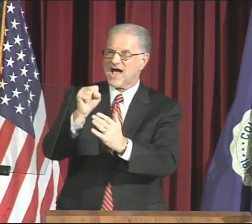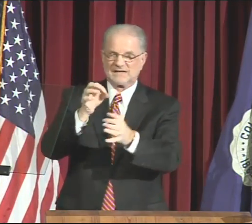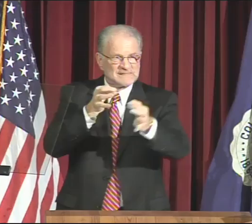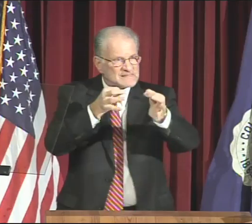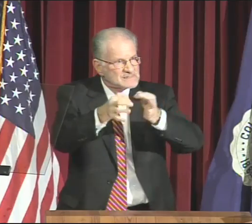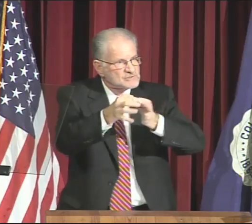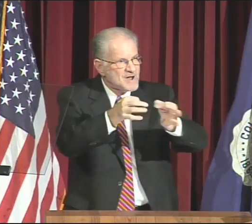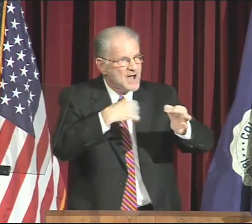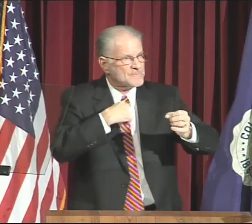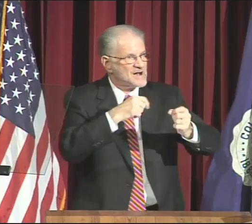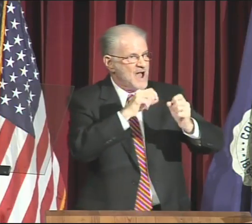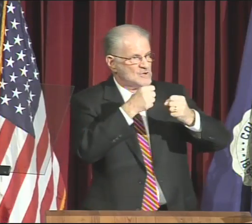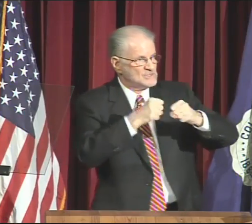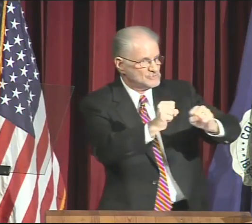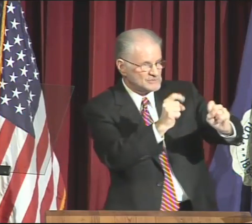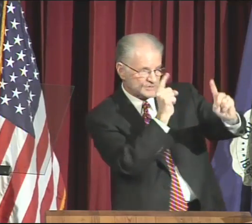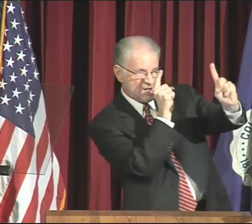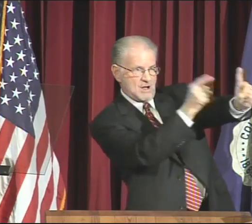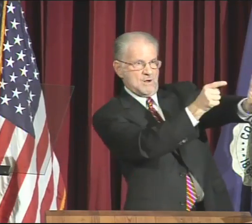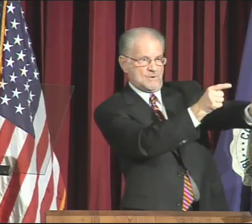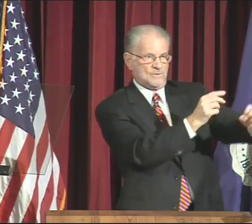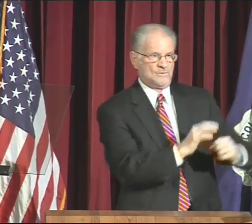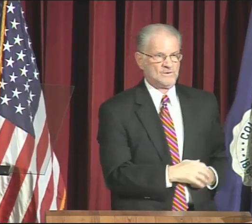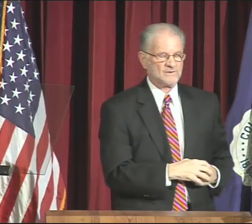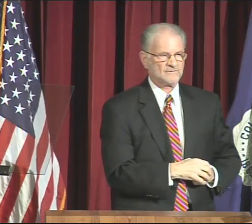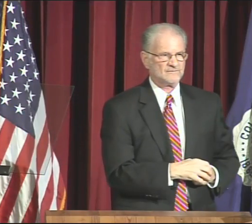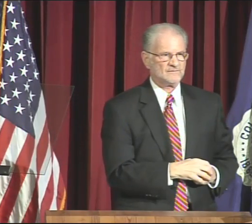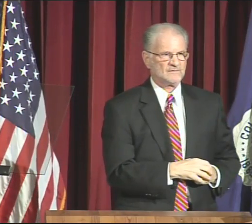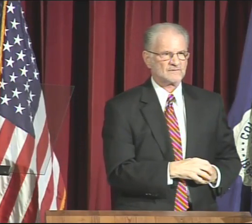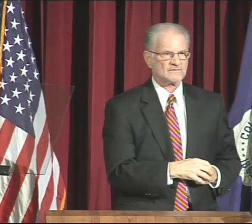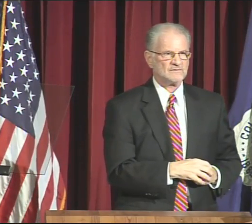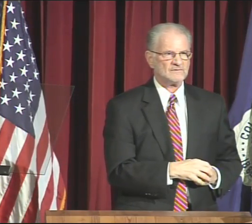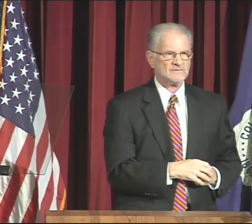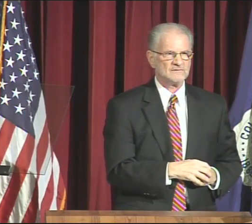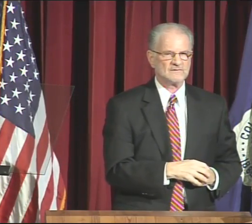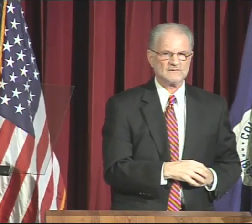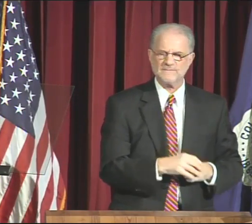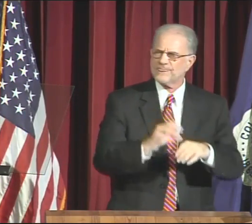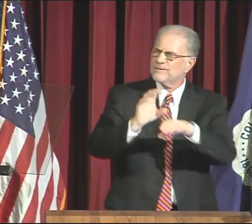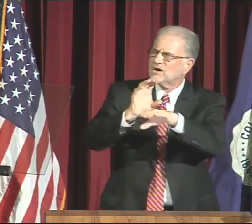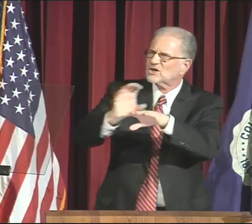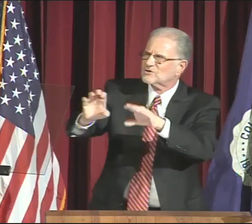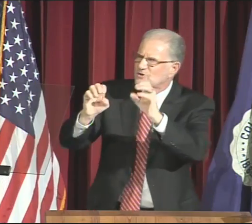as described in our strategic goal.